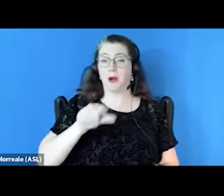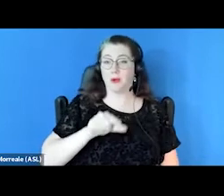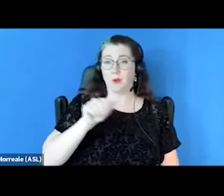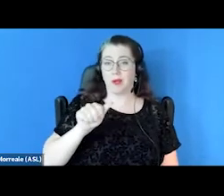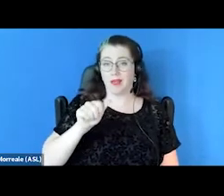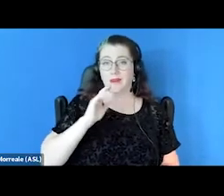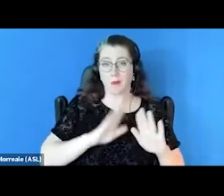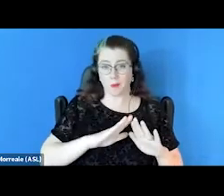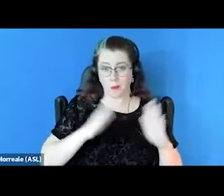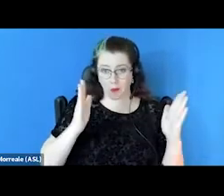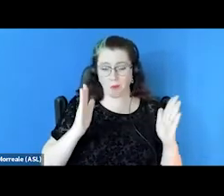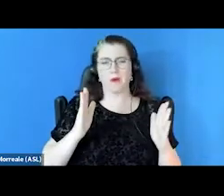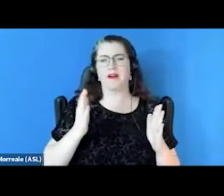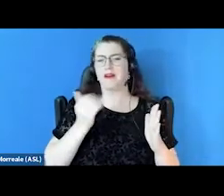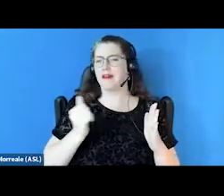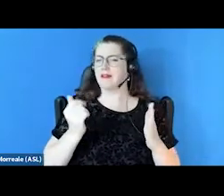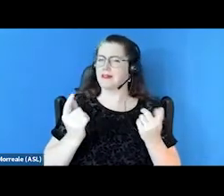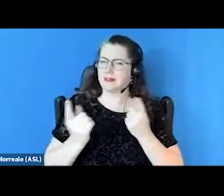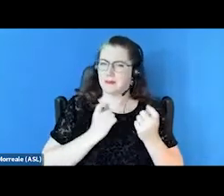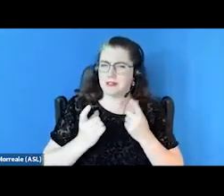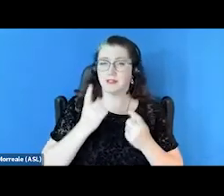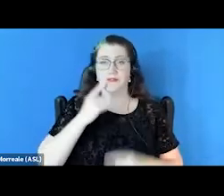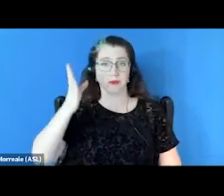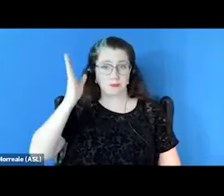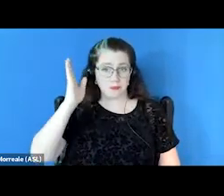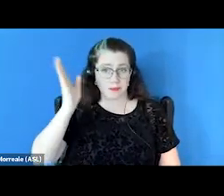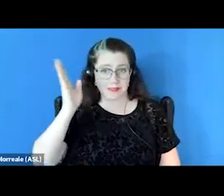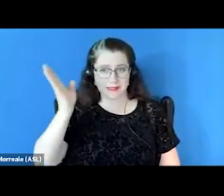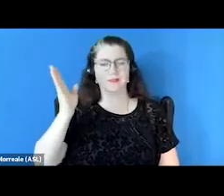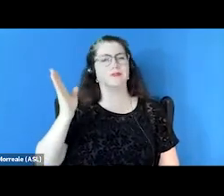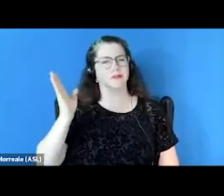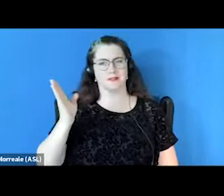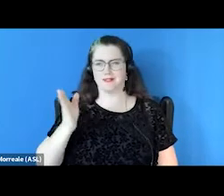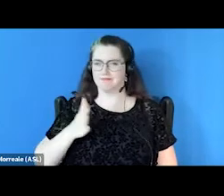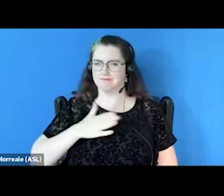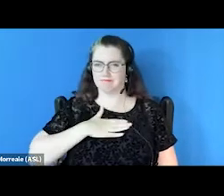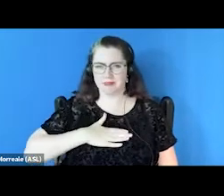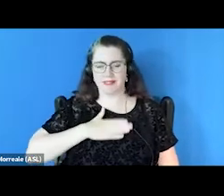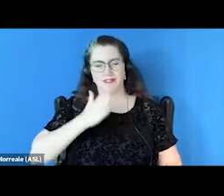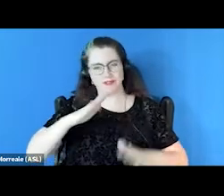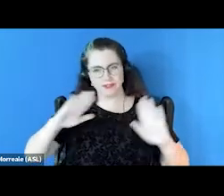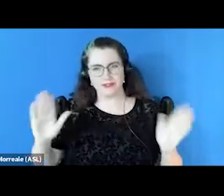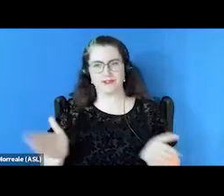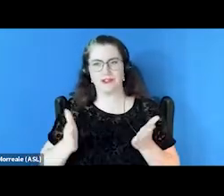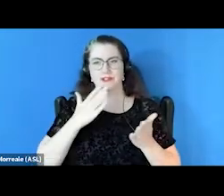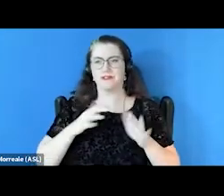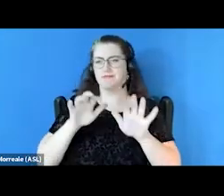So if you have questions for our presenters, please we encourage you or just feedback, your own thoughts,